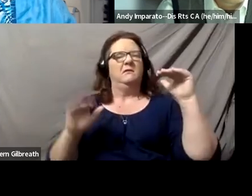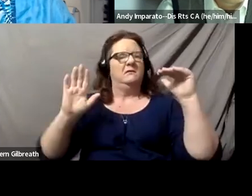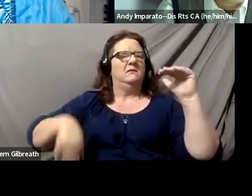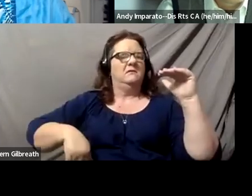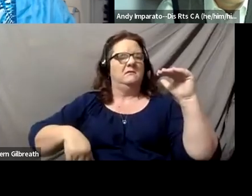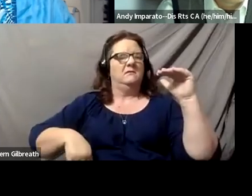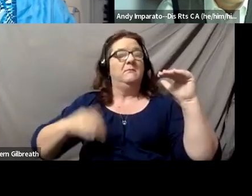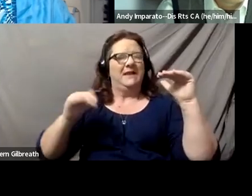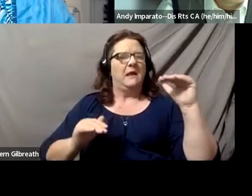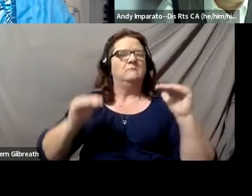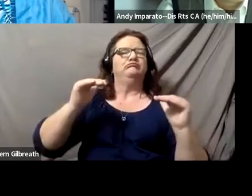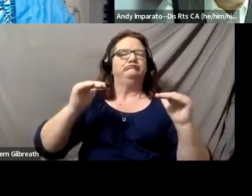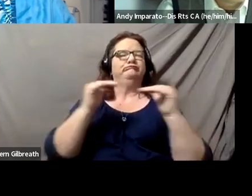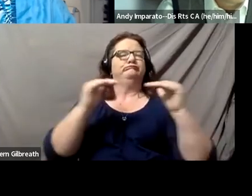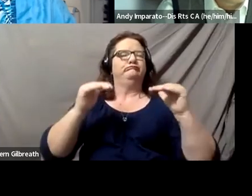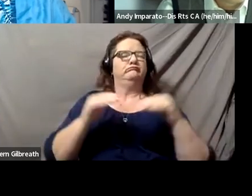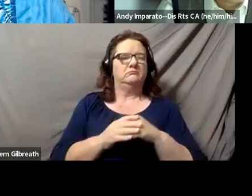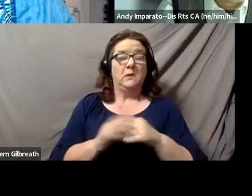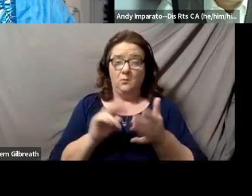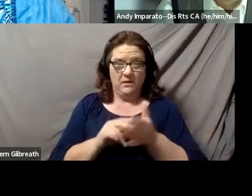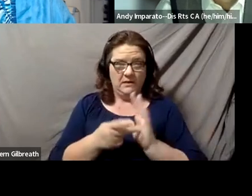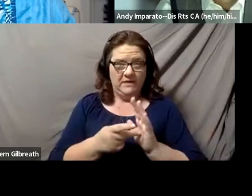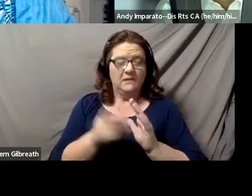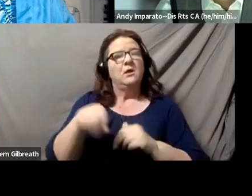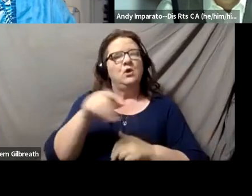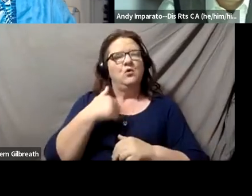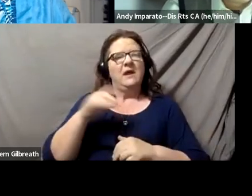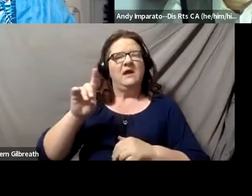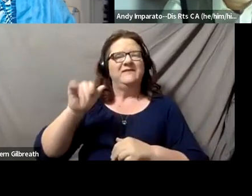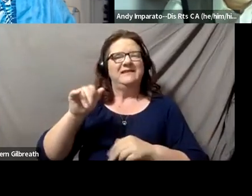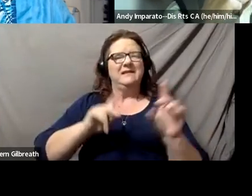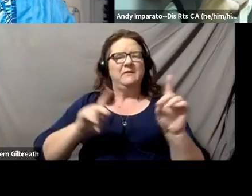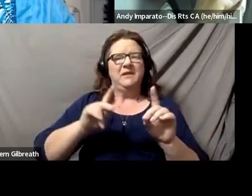What that means is you have disabled people from all other backgrounds